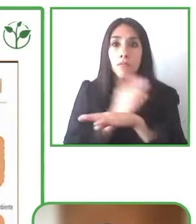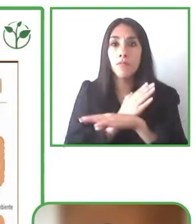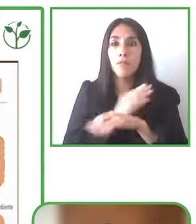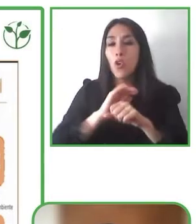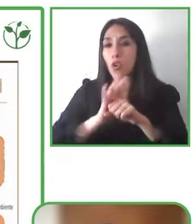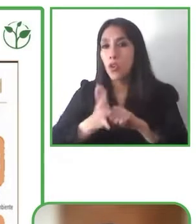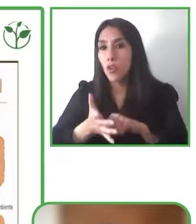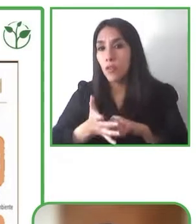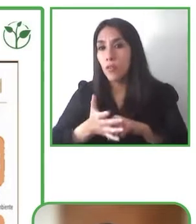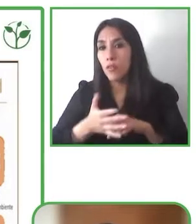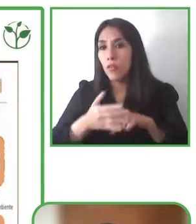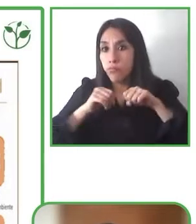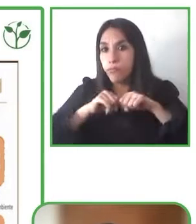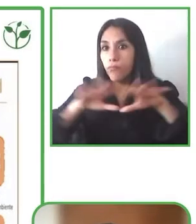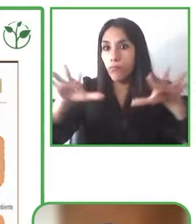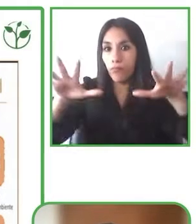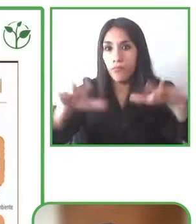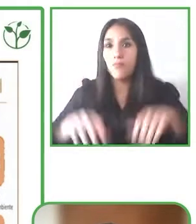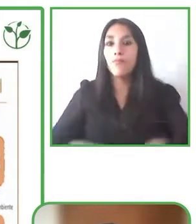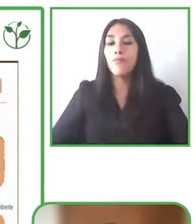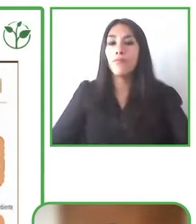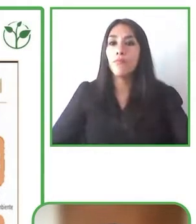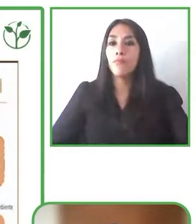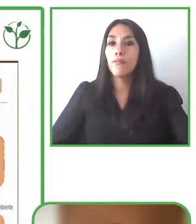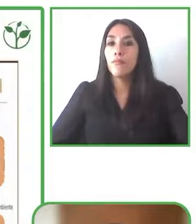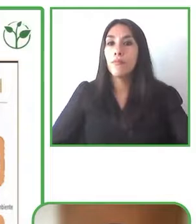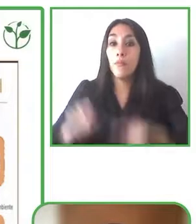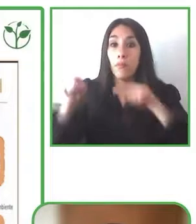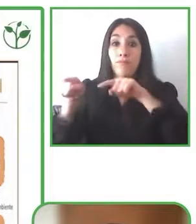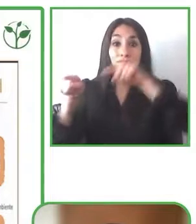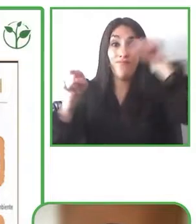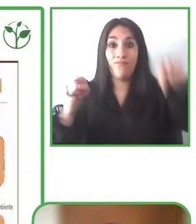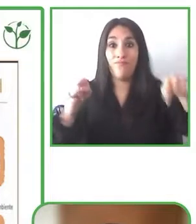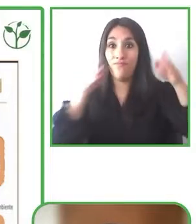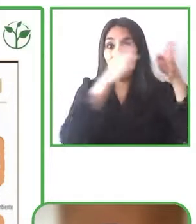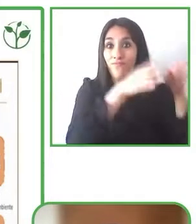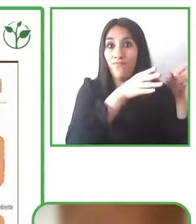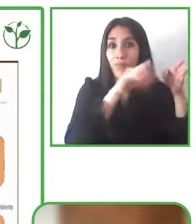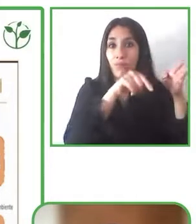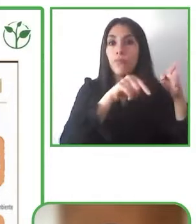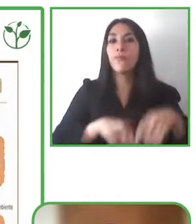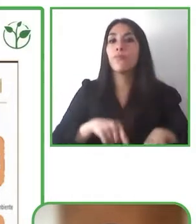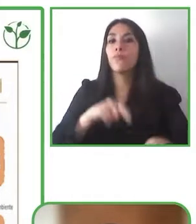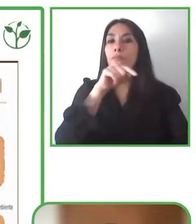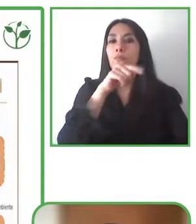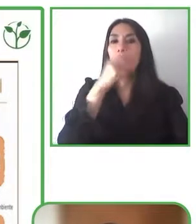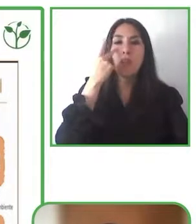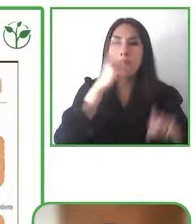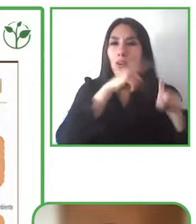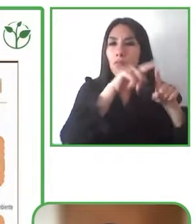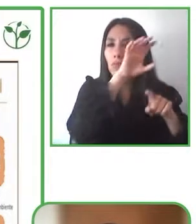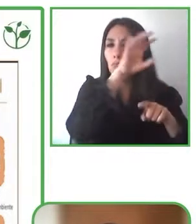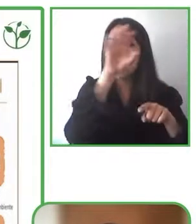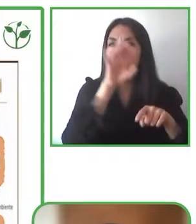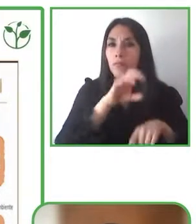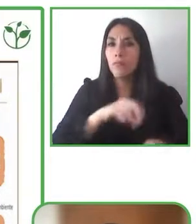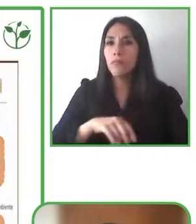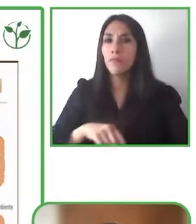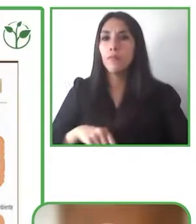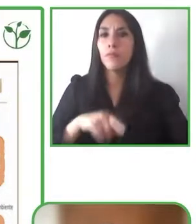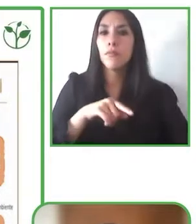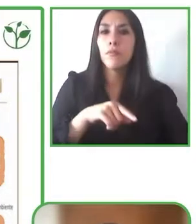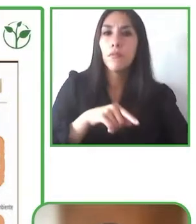where technology was very important for access and participation to integrate groups that